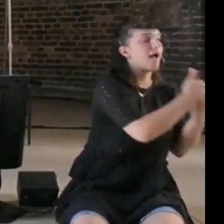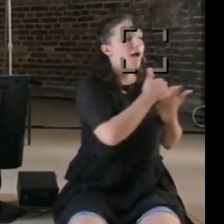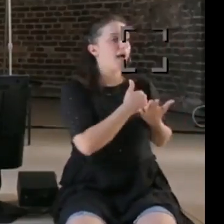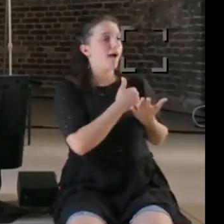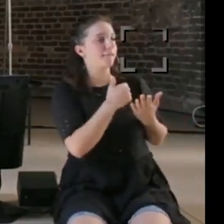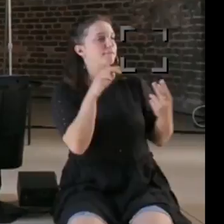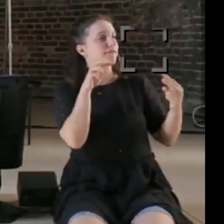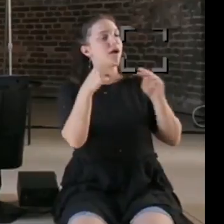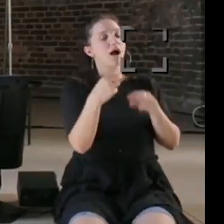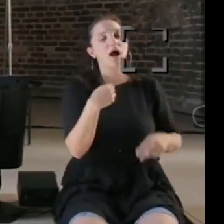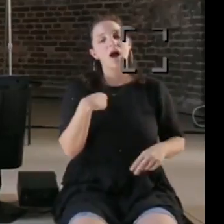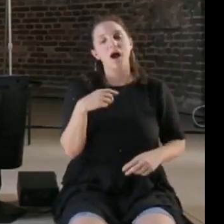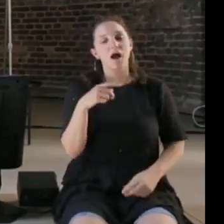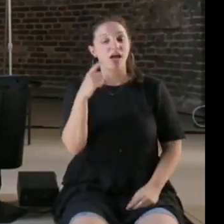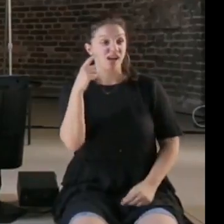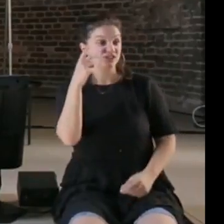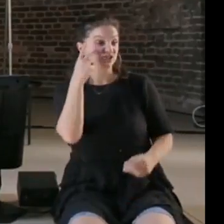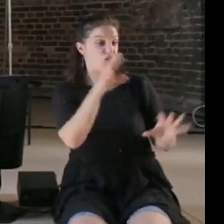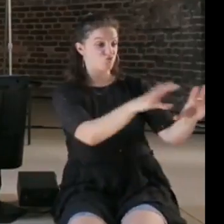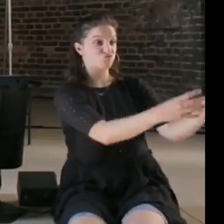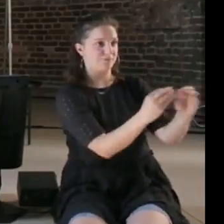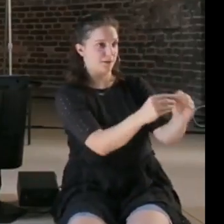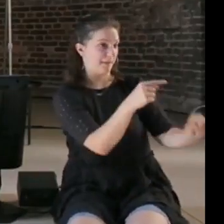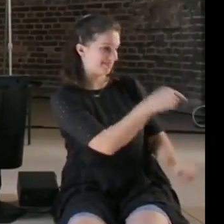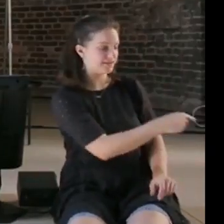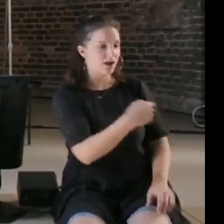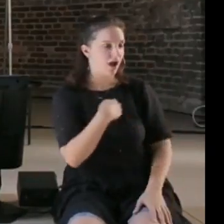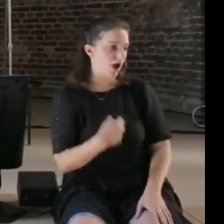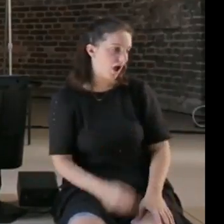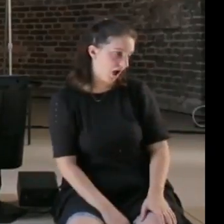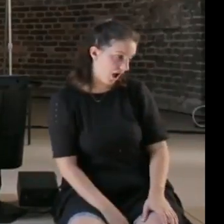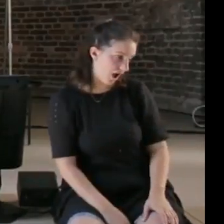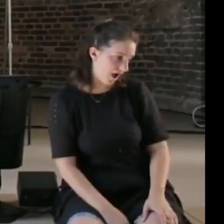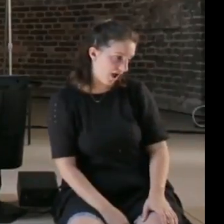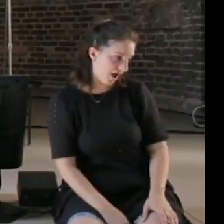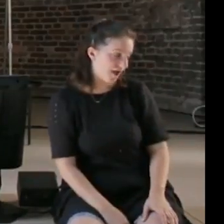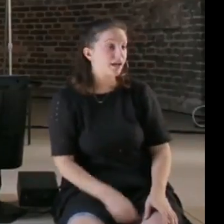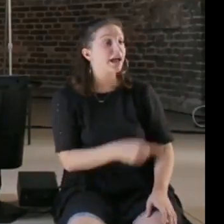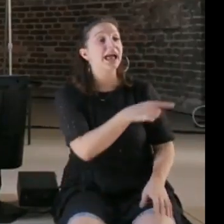to a moment in our conversation we were like, we still have these possibilities, so for